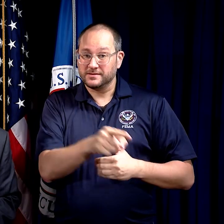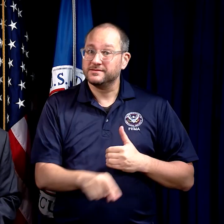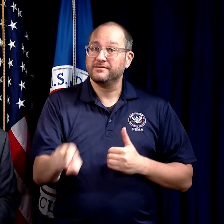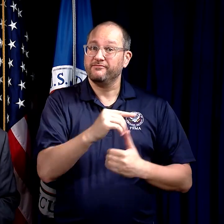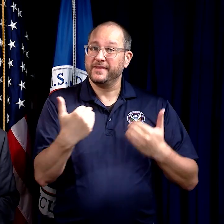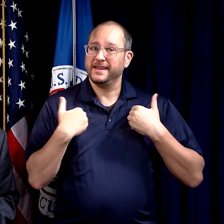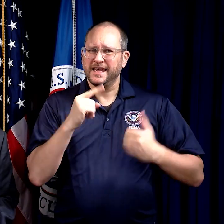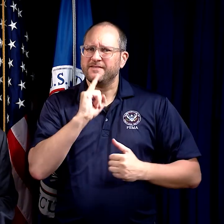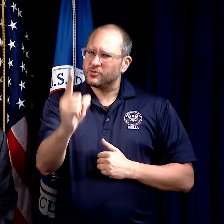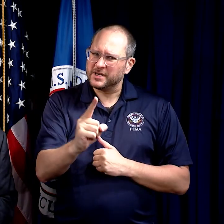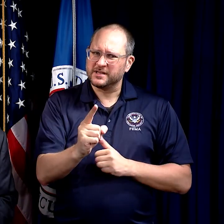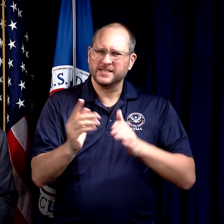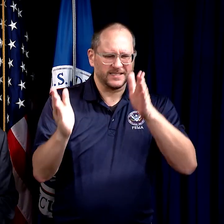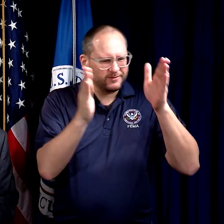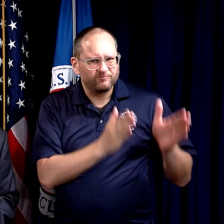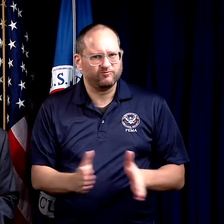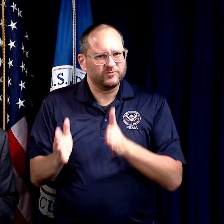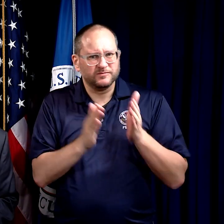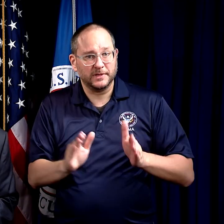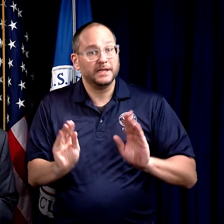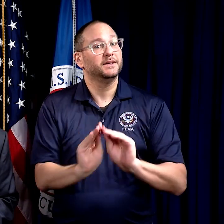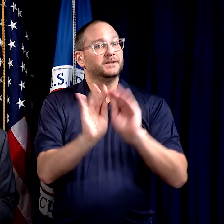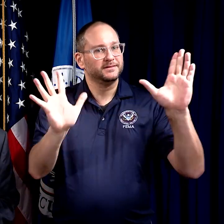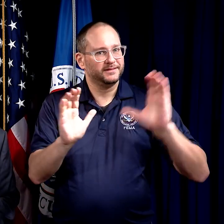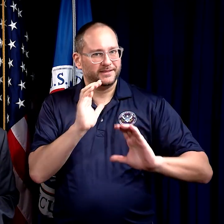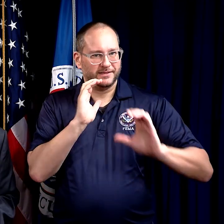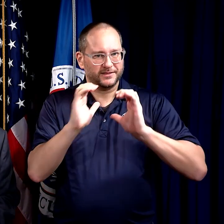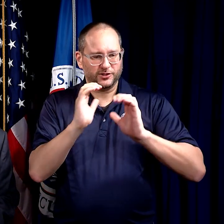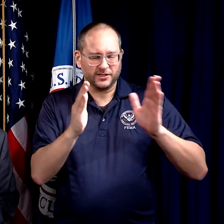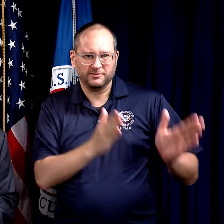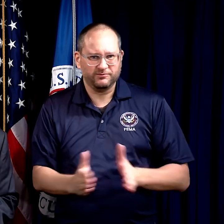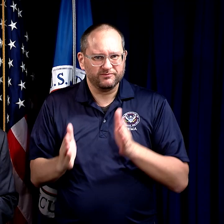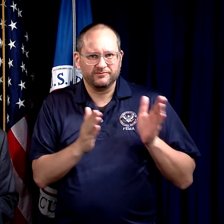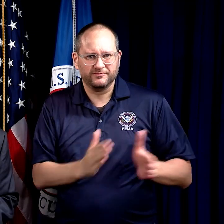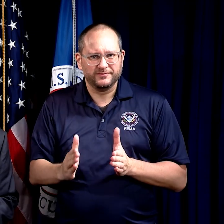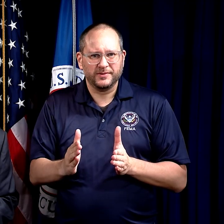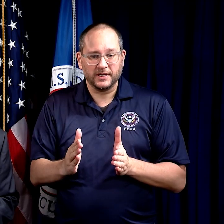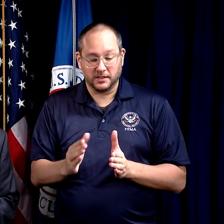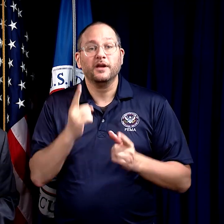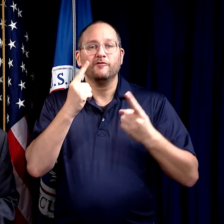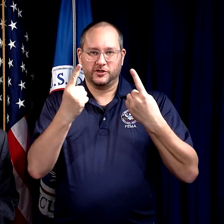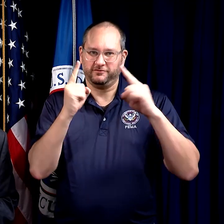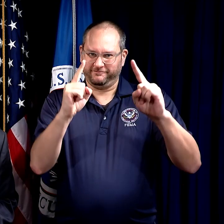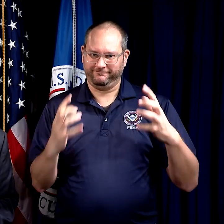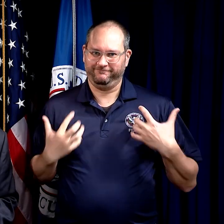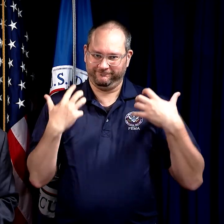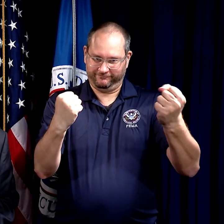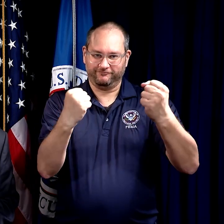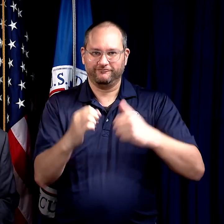and they have a realistic, well-planned, and a clearly communicated plan for a successful recovery.